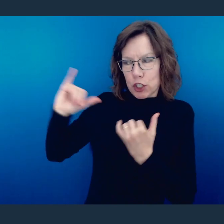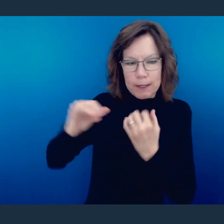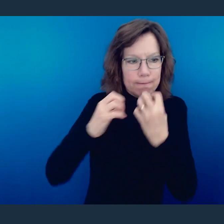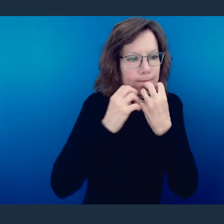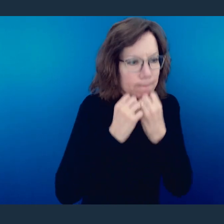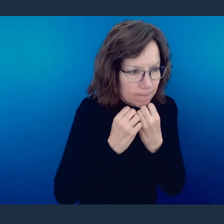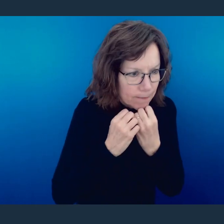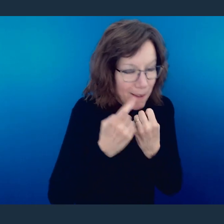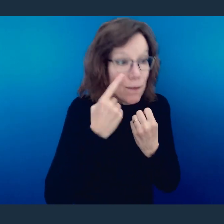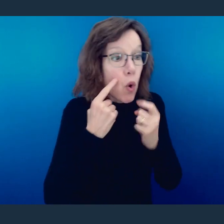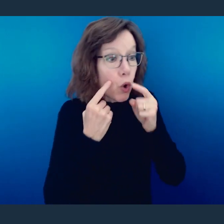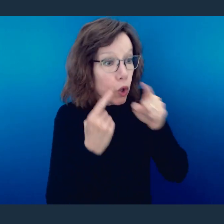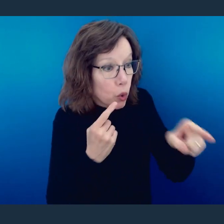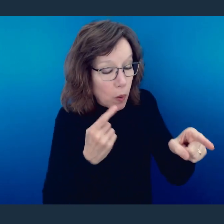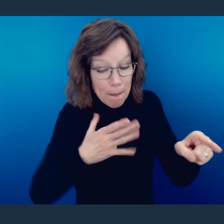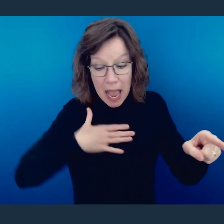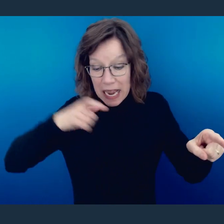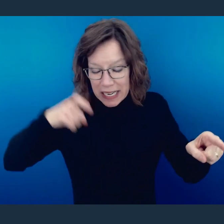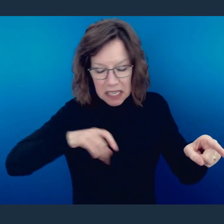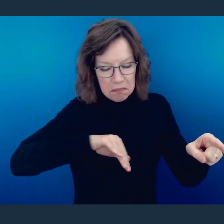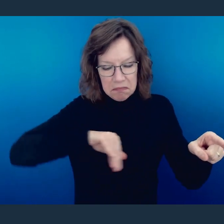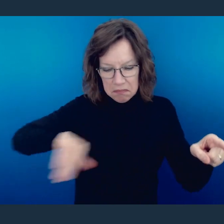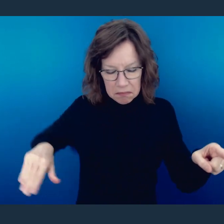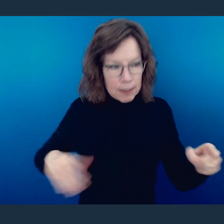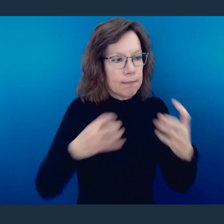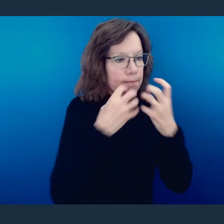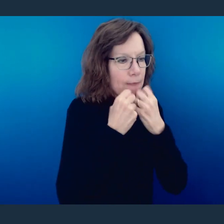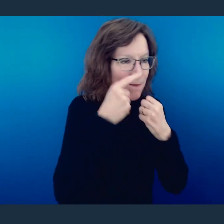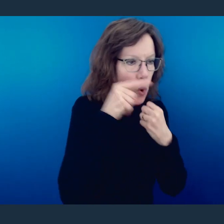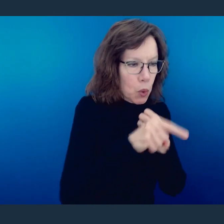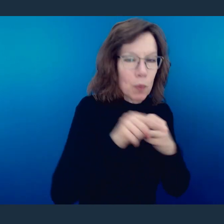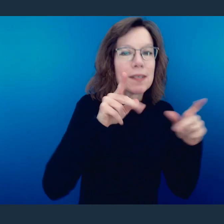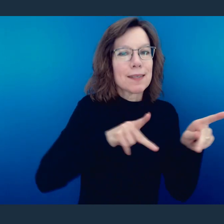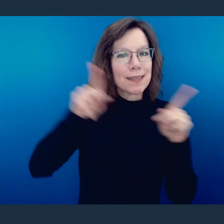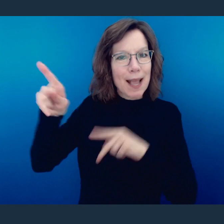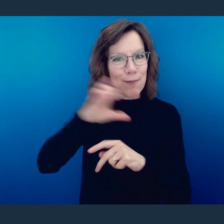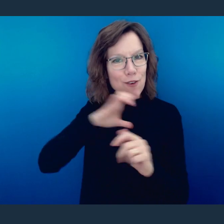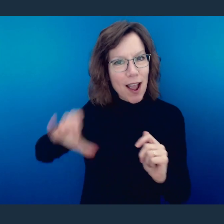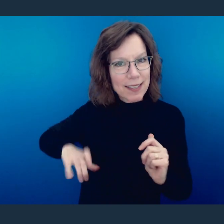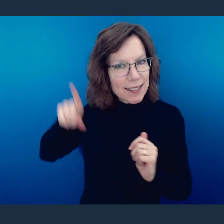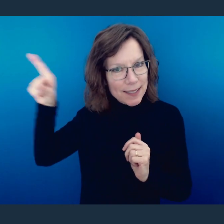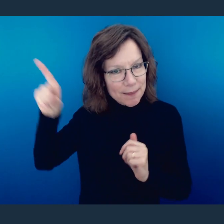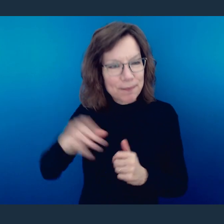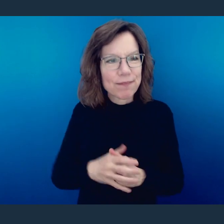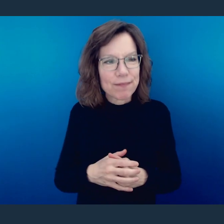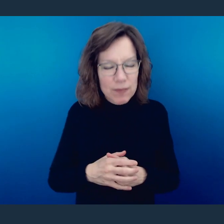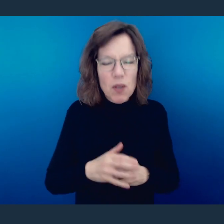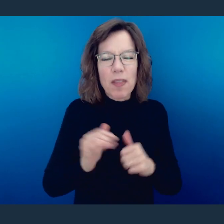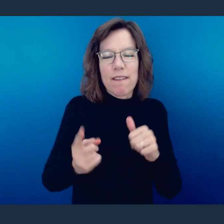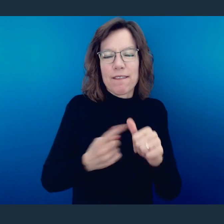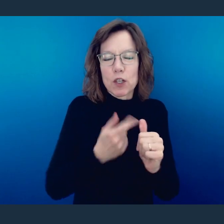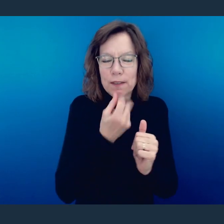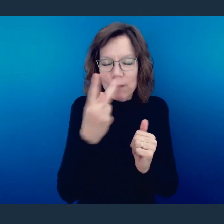of others even above our own. It's here where we see that in these first